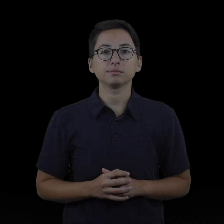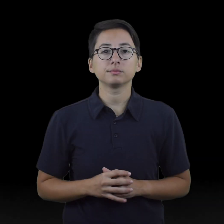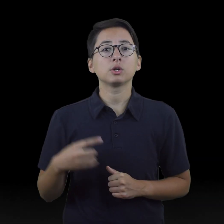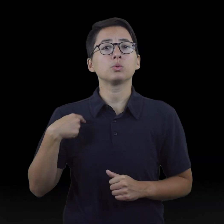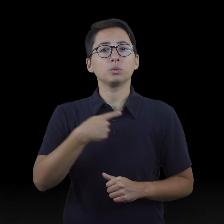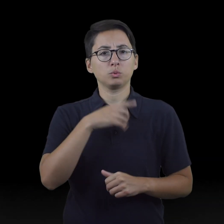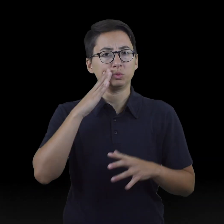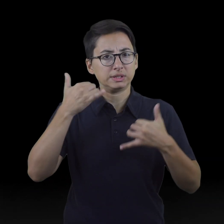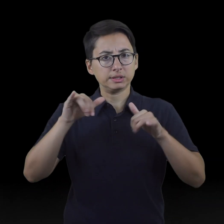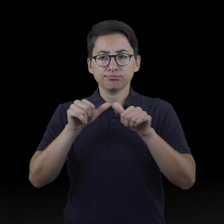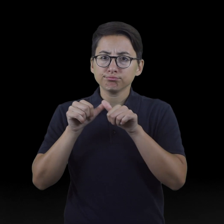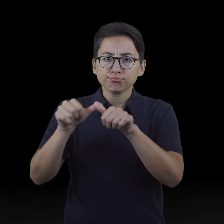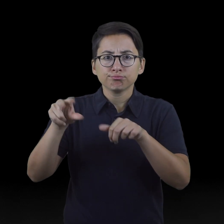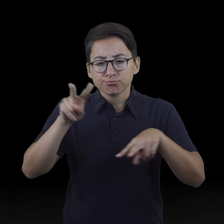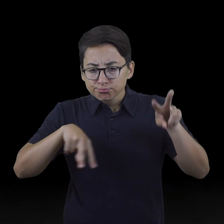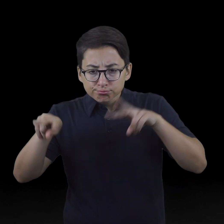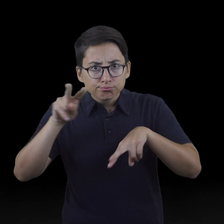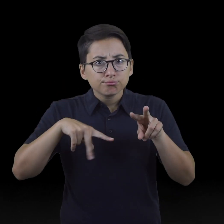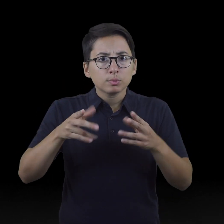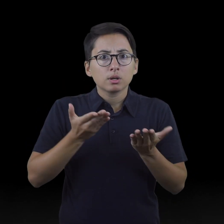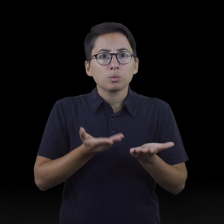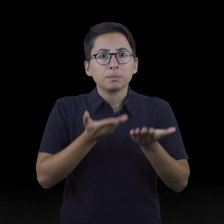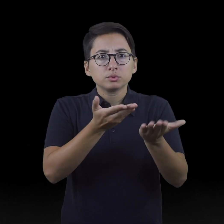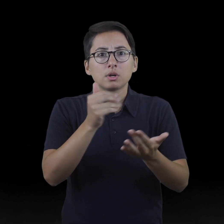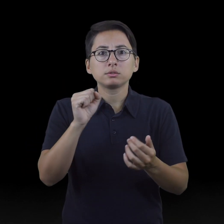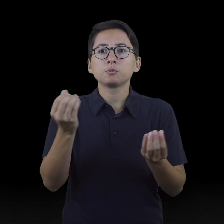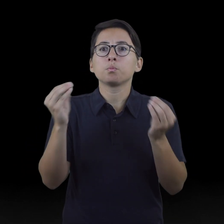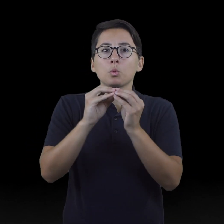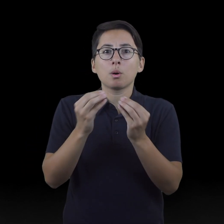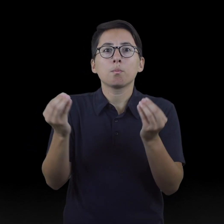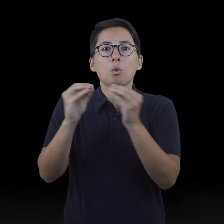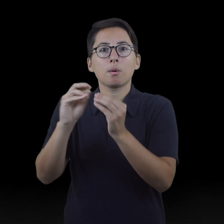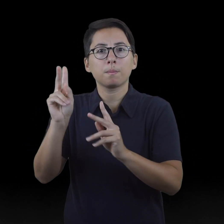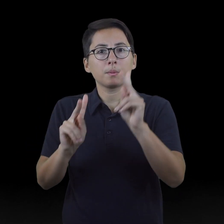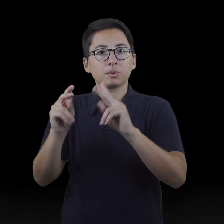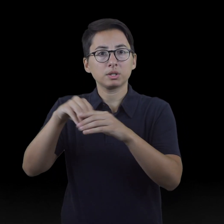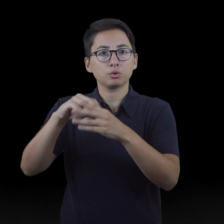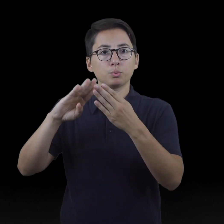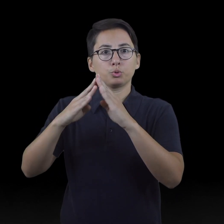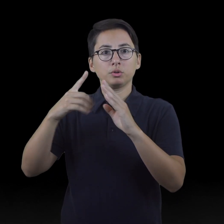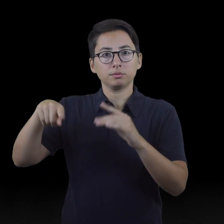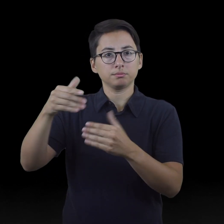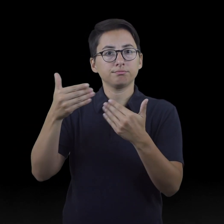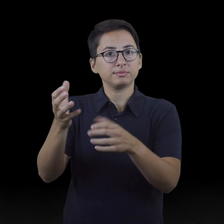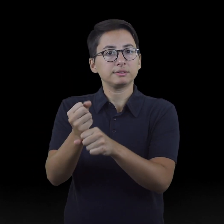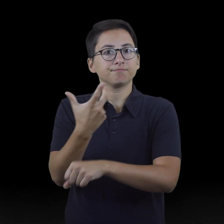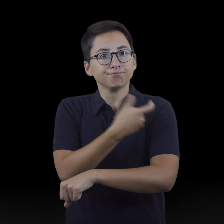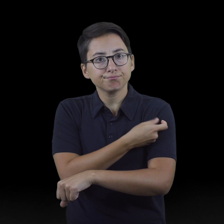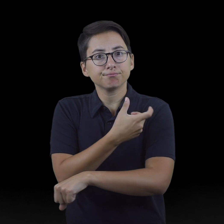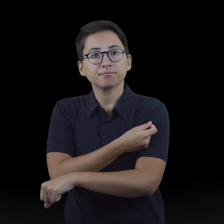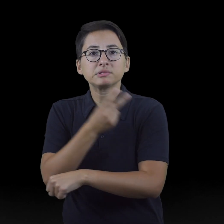We will continue to evaluate these recommendations as more people in the community get vaccinated